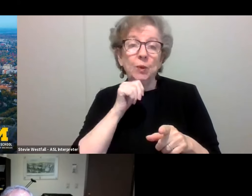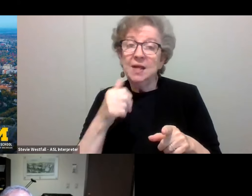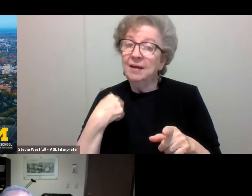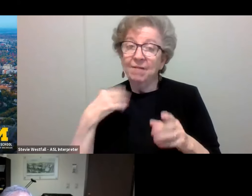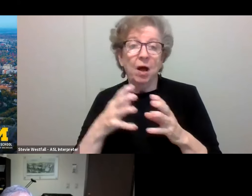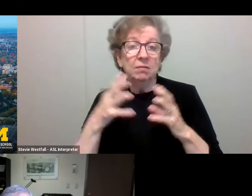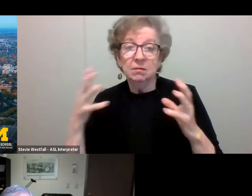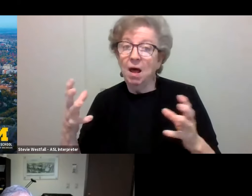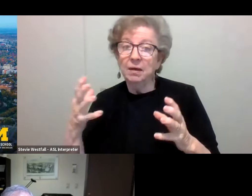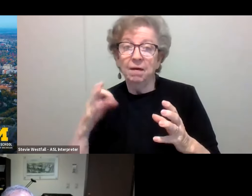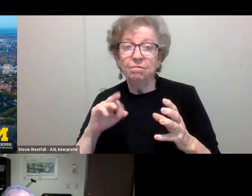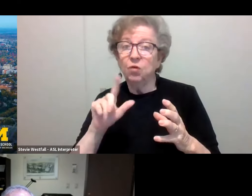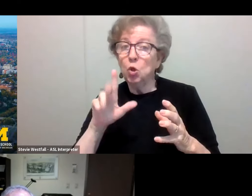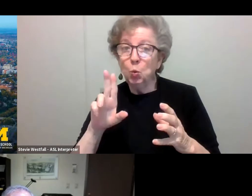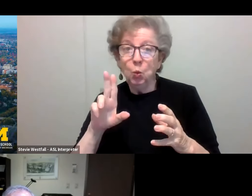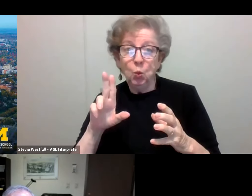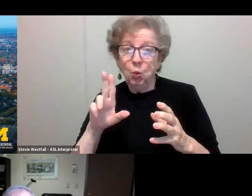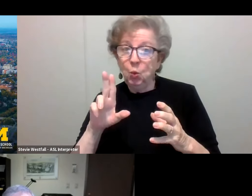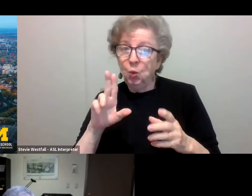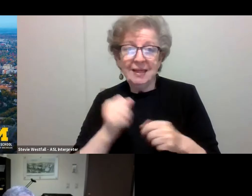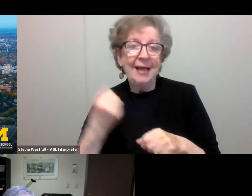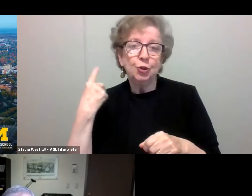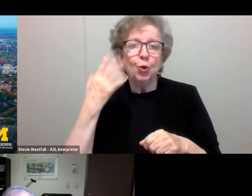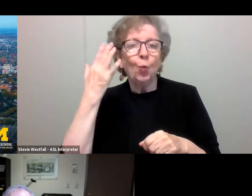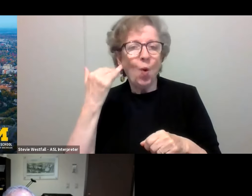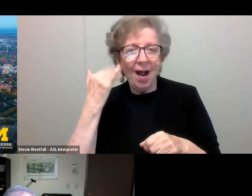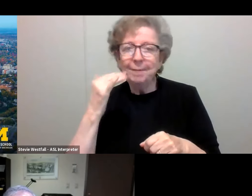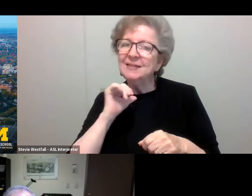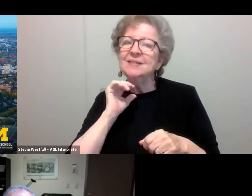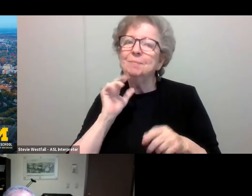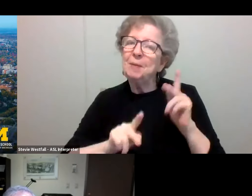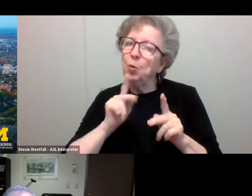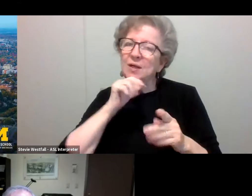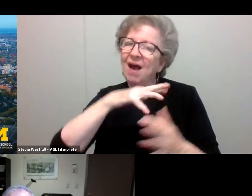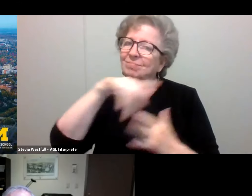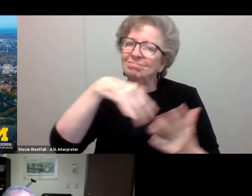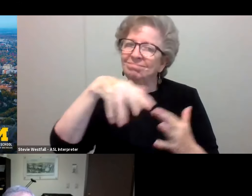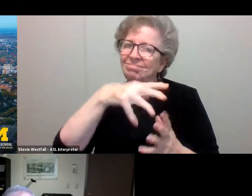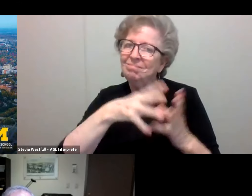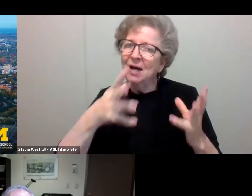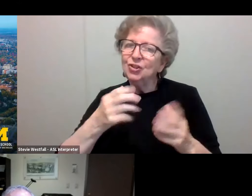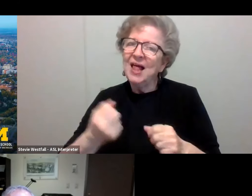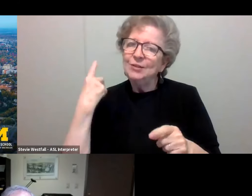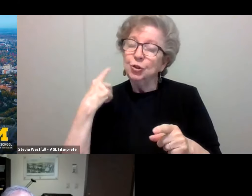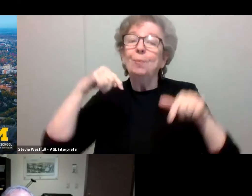probably 'cause people weren't really mixing too much. But this year, we fully expect flu to be an issue.